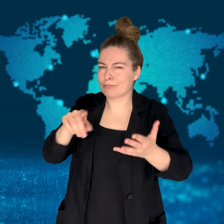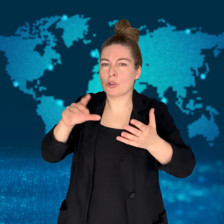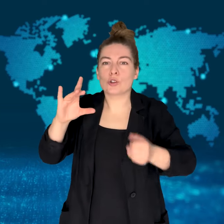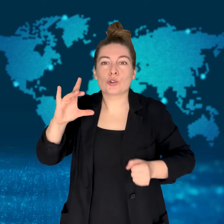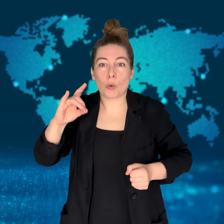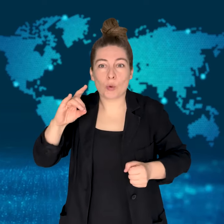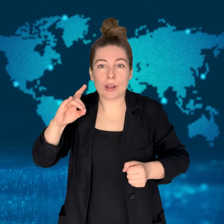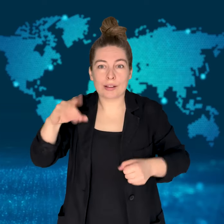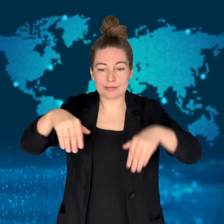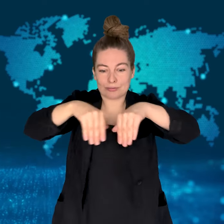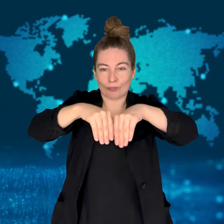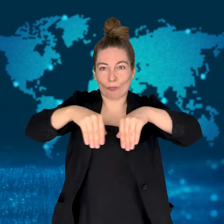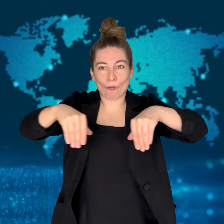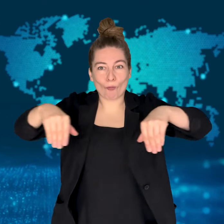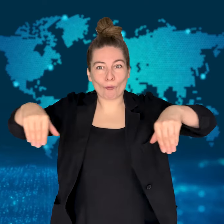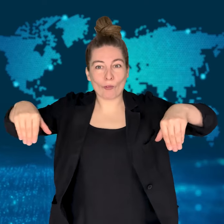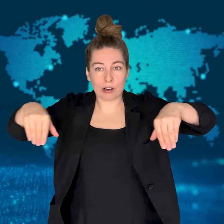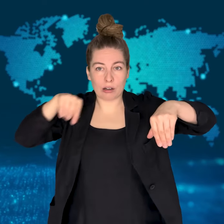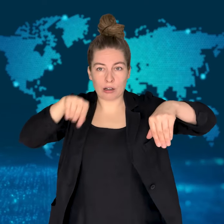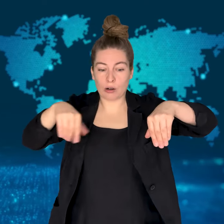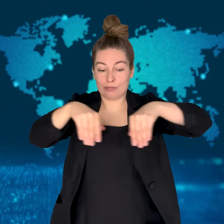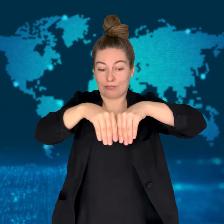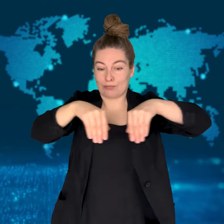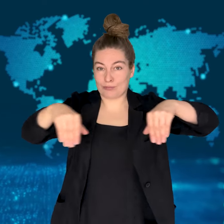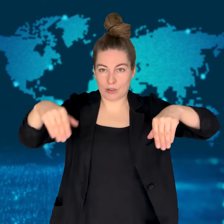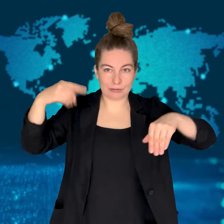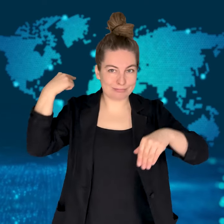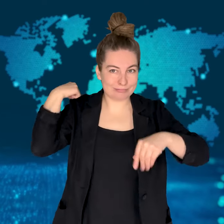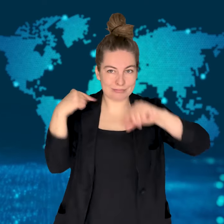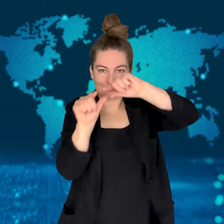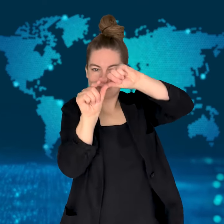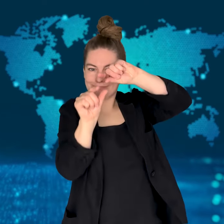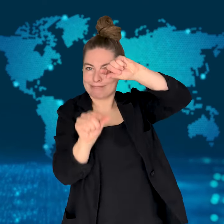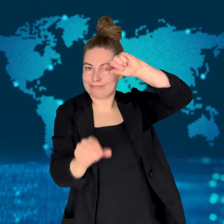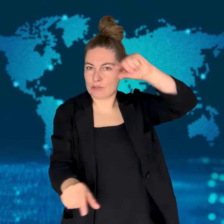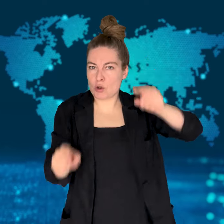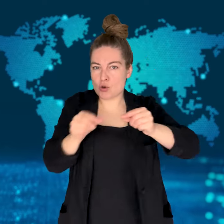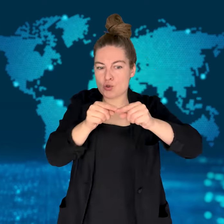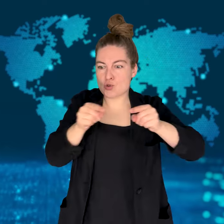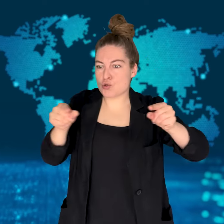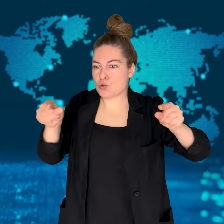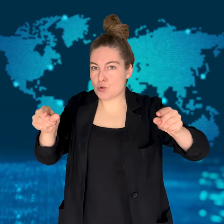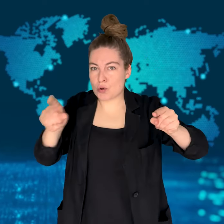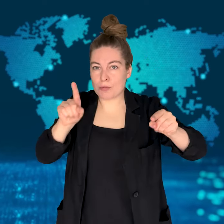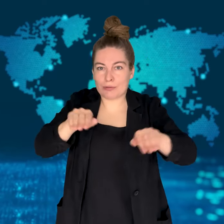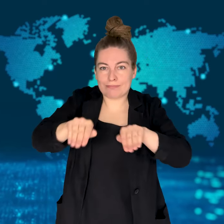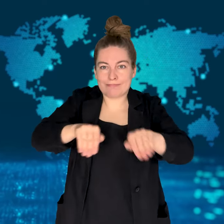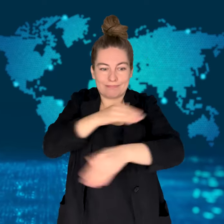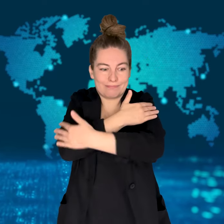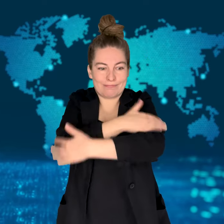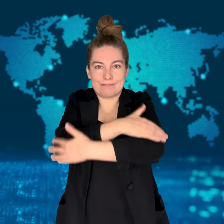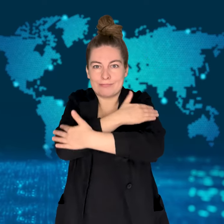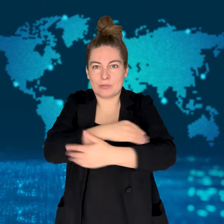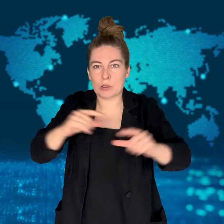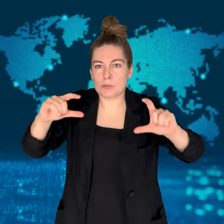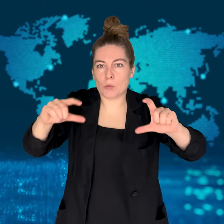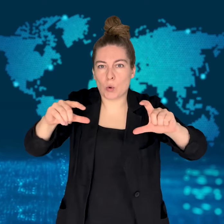are seen in Dachshunds because of their short legs and extra-long bodies.